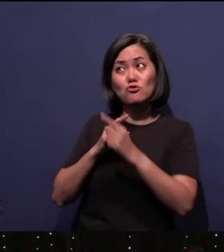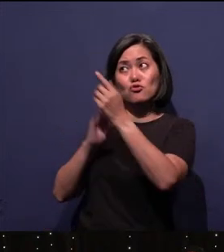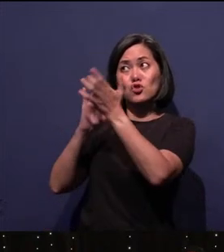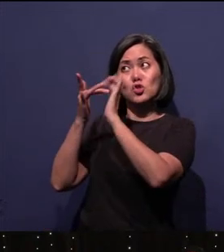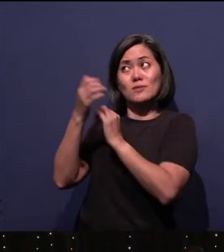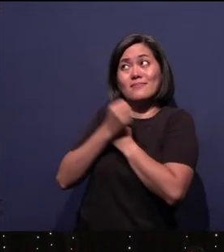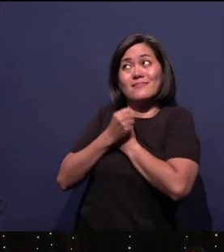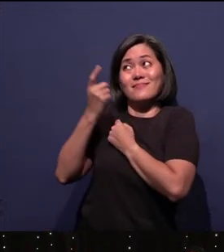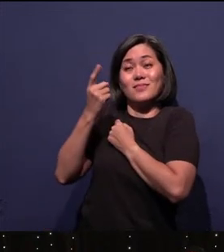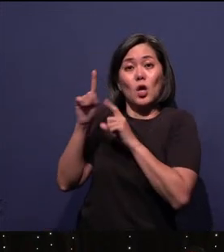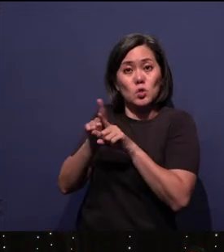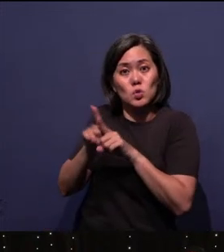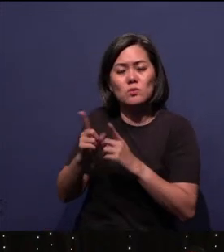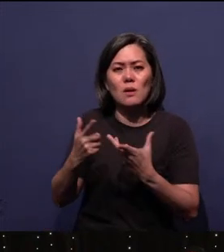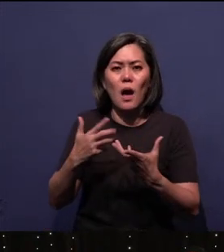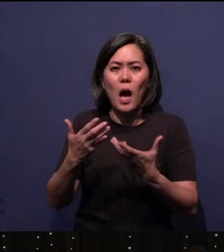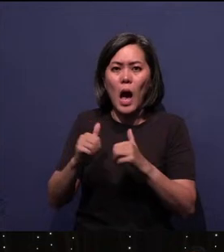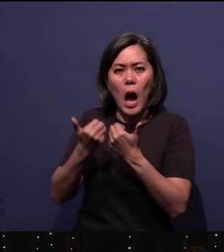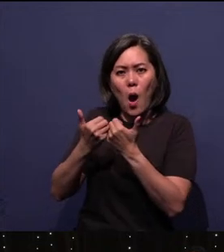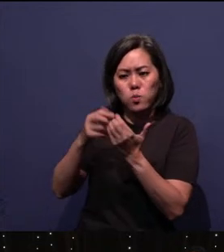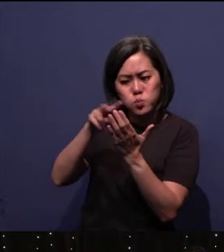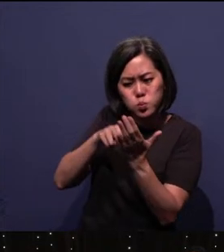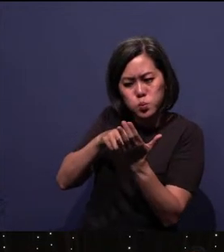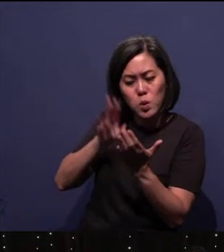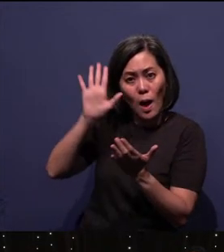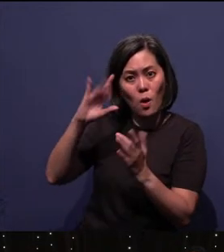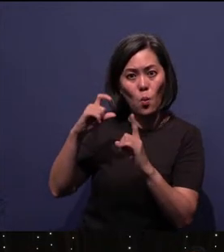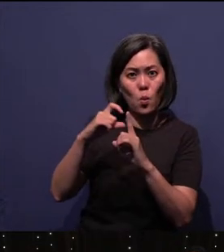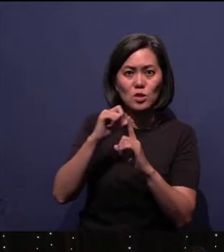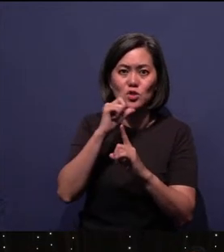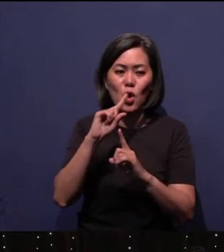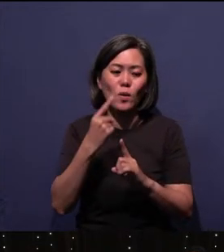how to open His Word, right? How not to just tell cute stories.